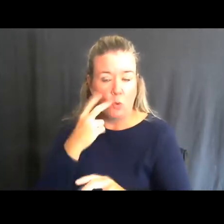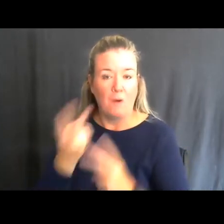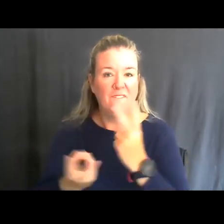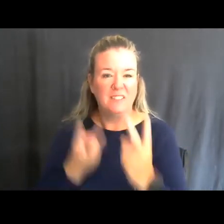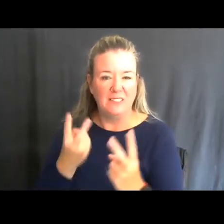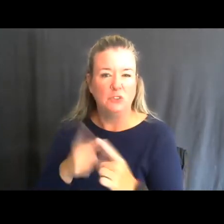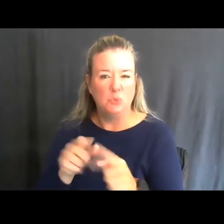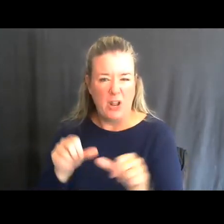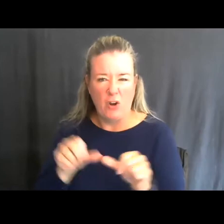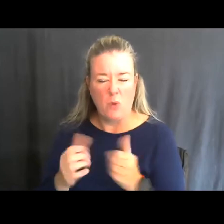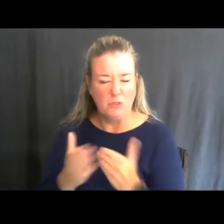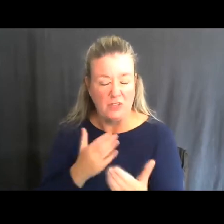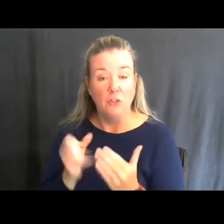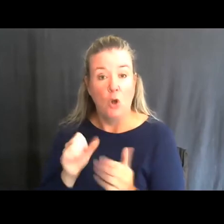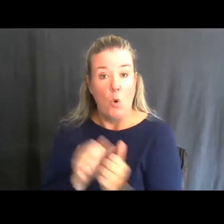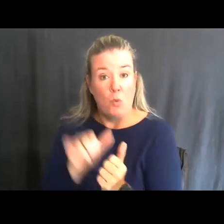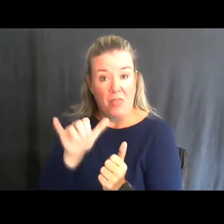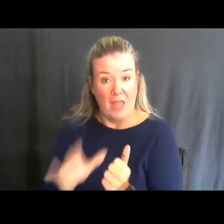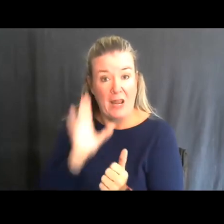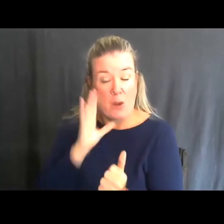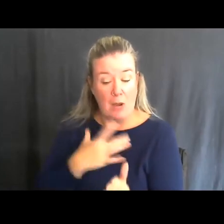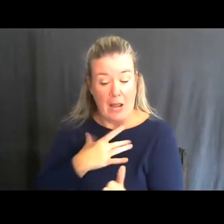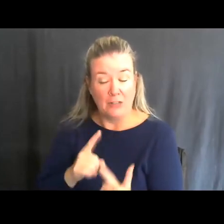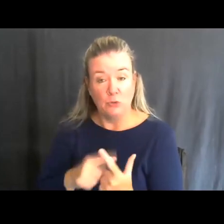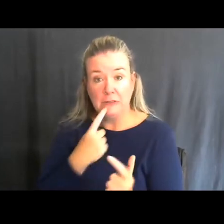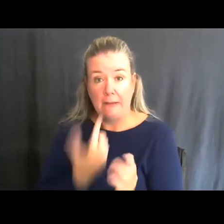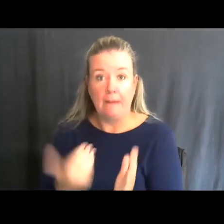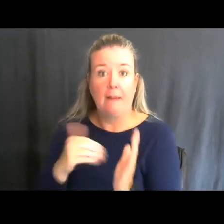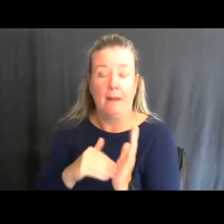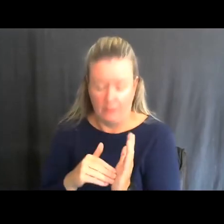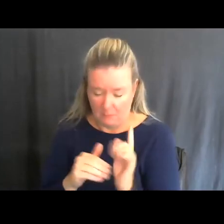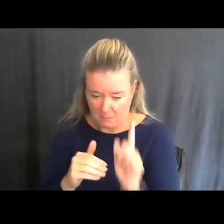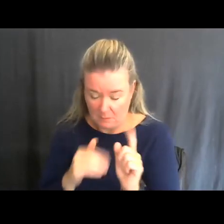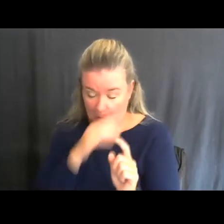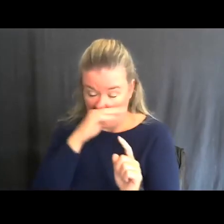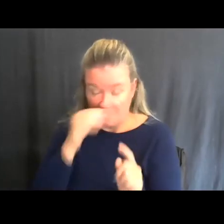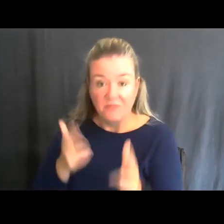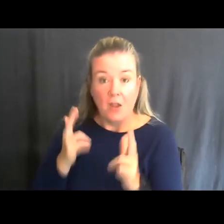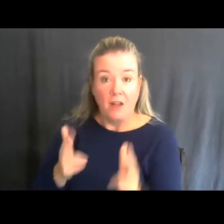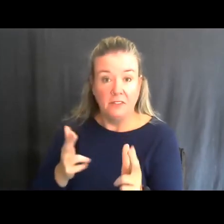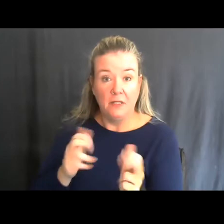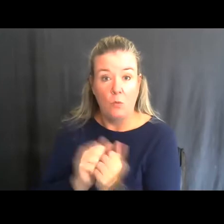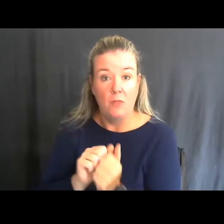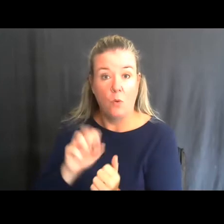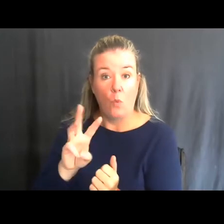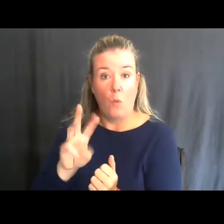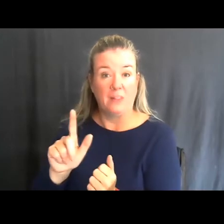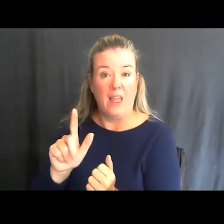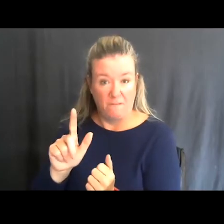So, with that, I would just like to reiterate that hunting and wildlife viewing, and all